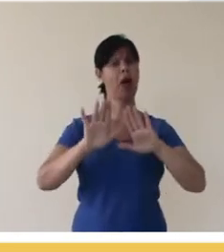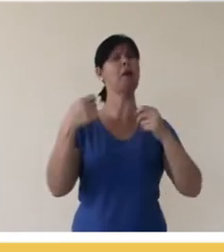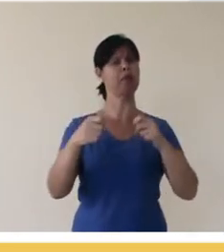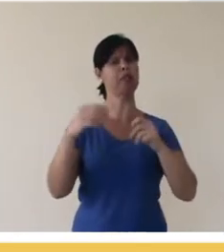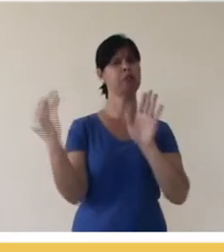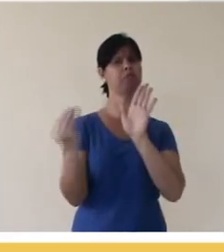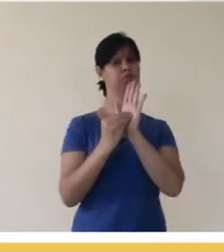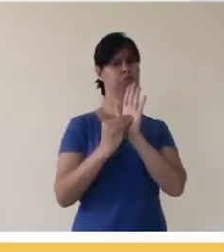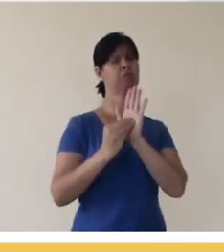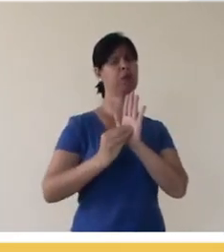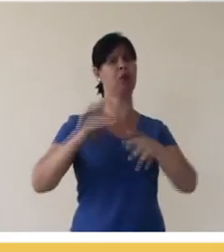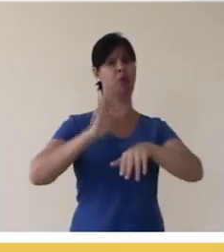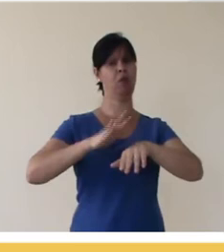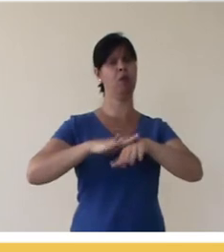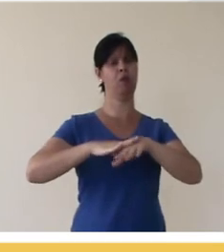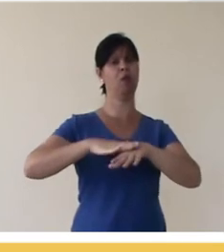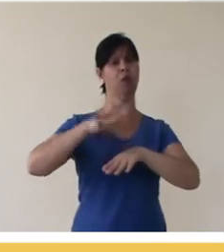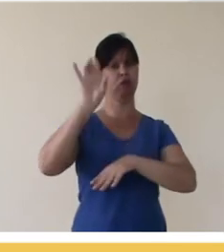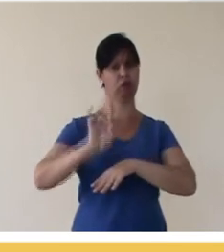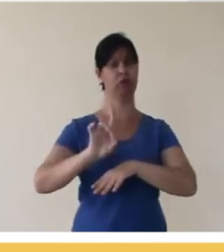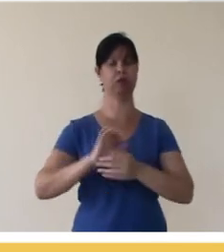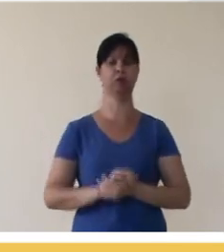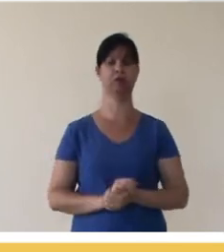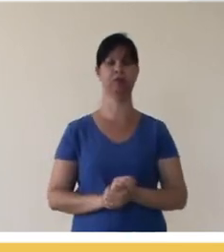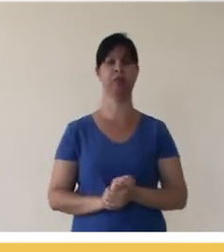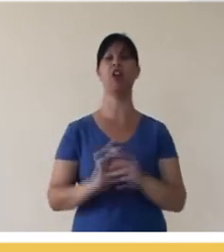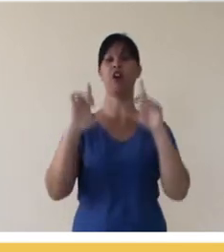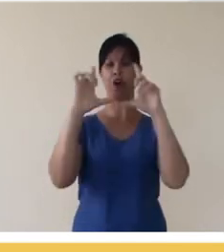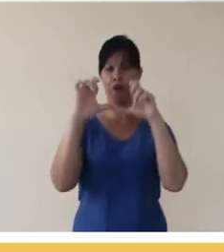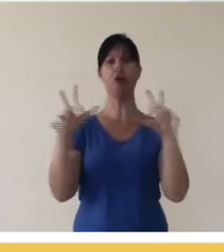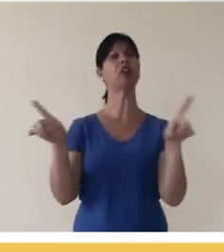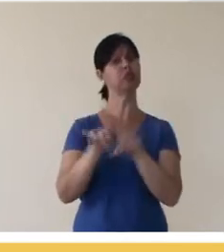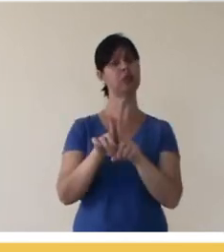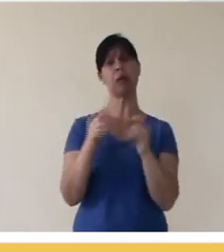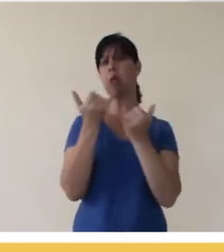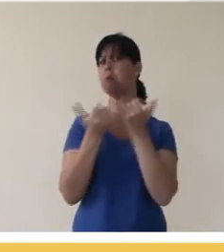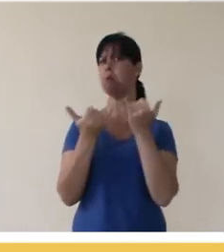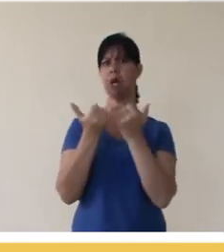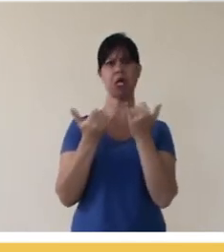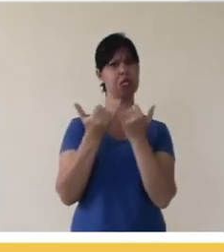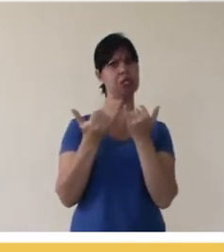as long as you attribute authorship. Photos have a very similar scenario,